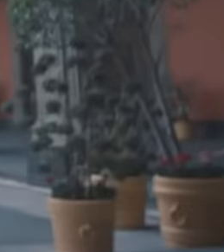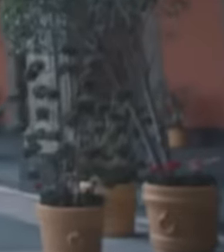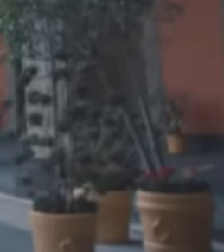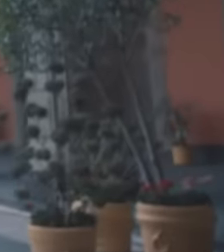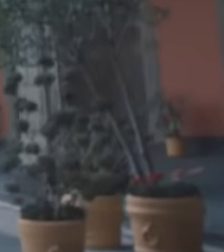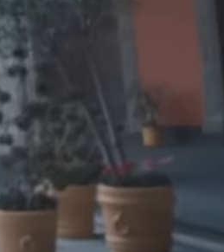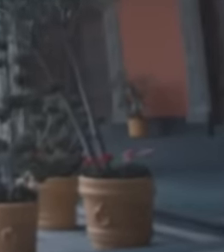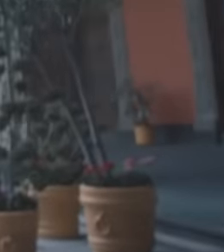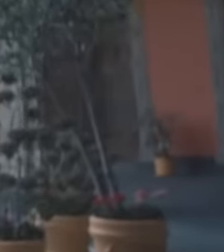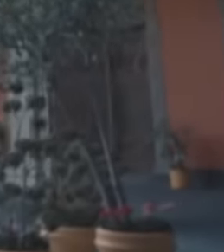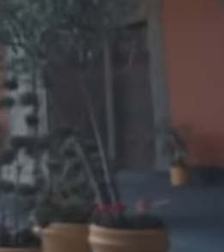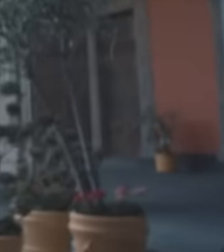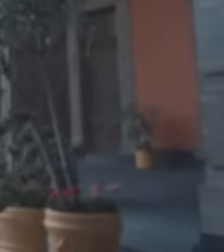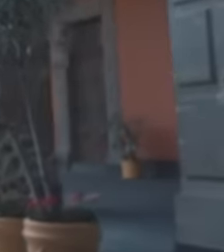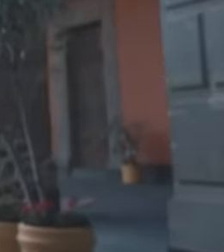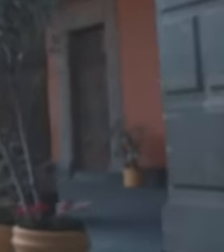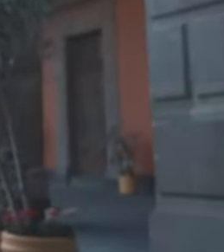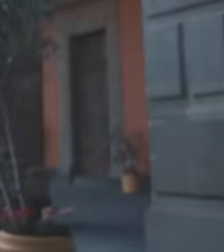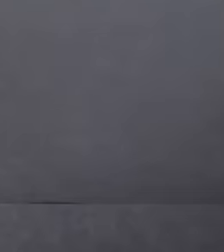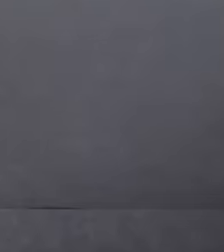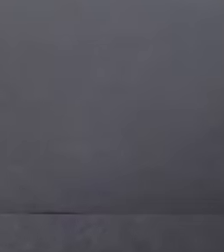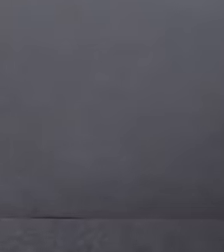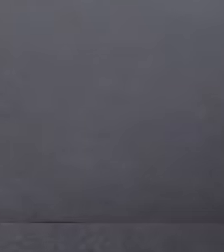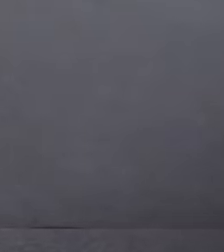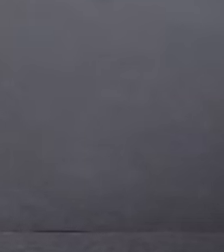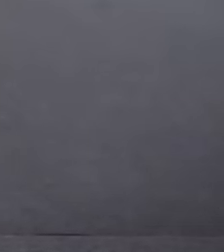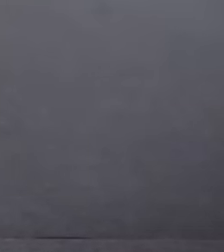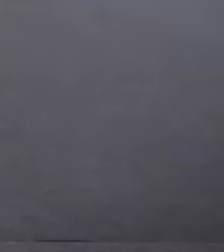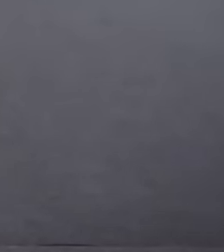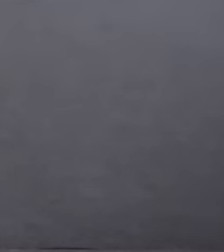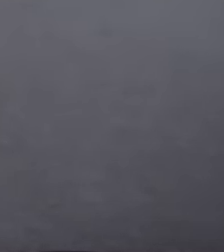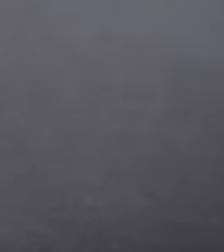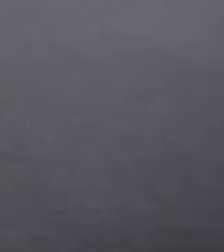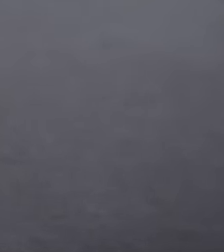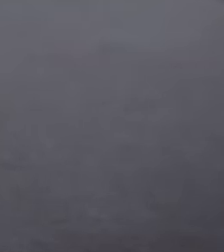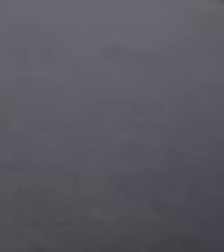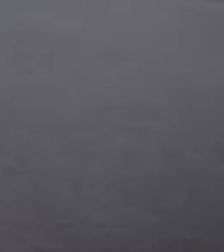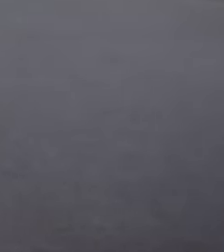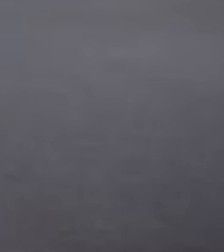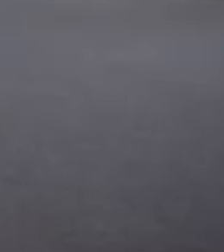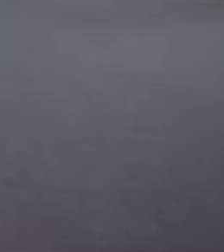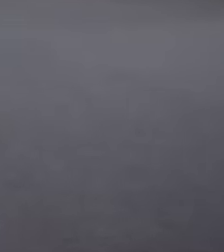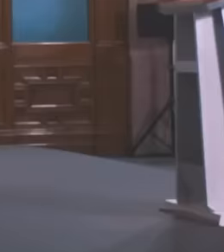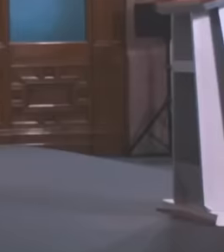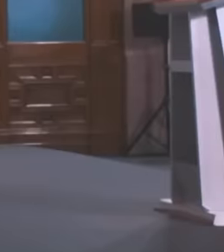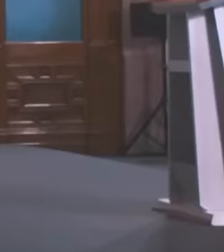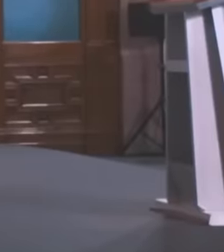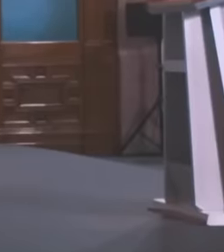come to the press conference to look for a space to ask questions to the